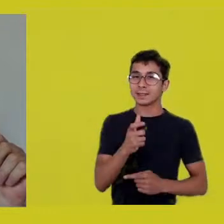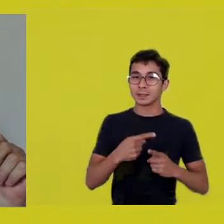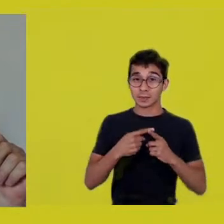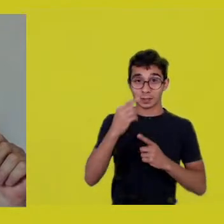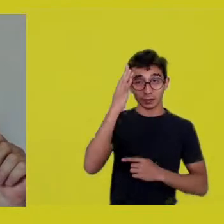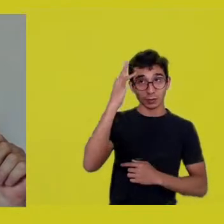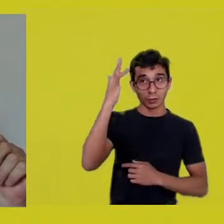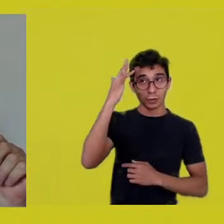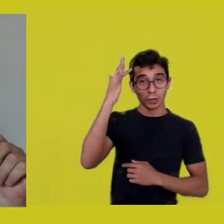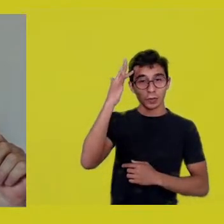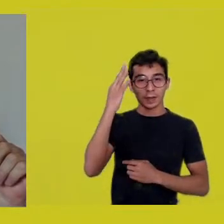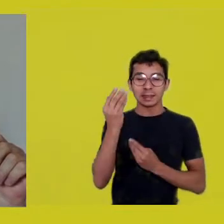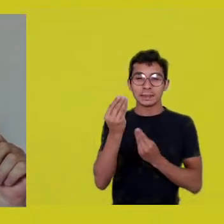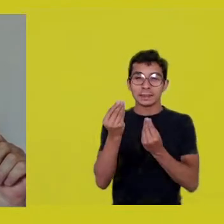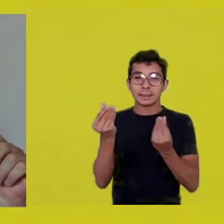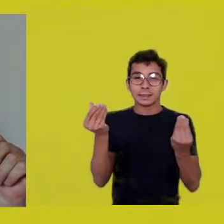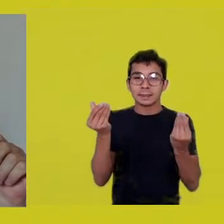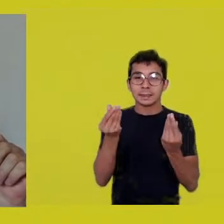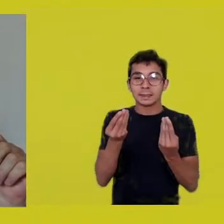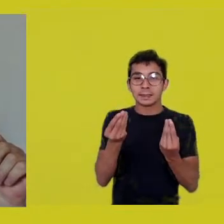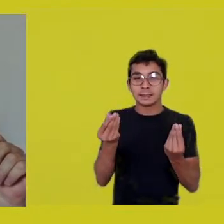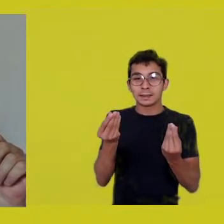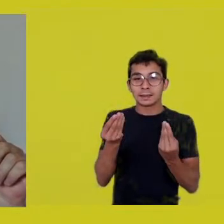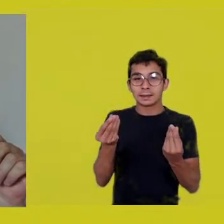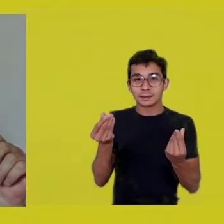which perhaps we should